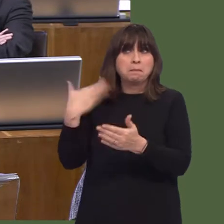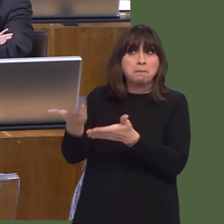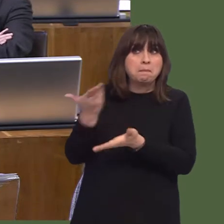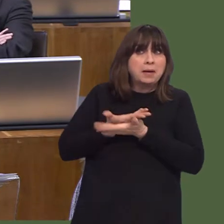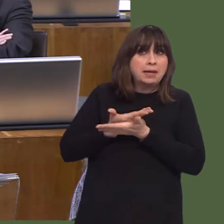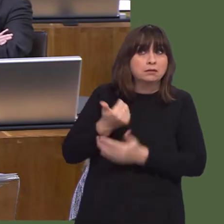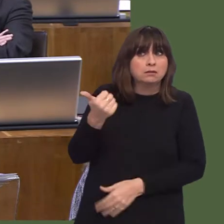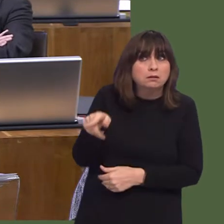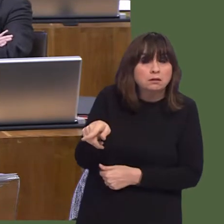Carwyn Jones AM: No.